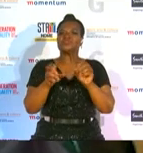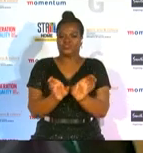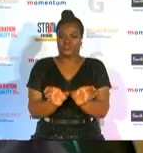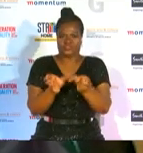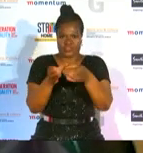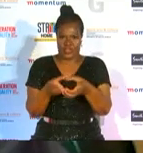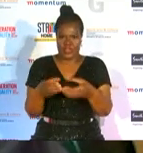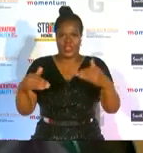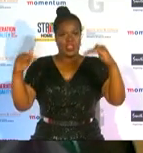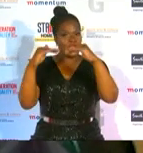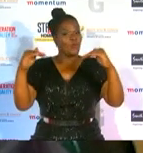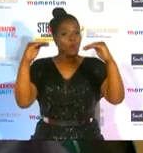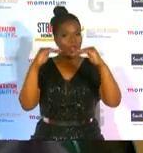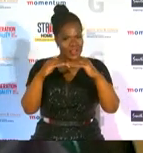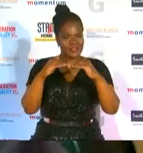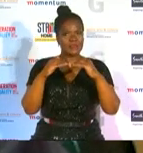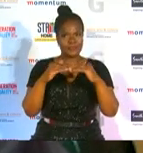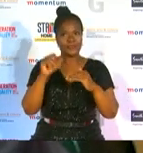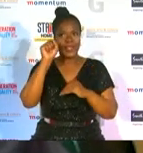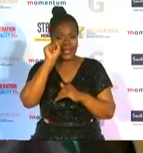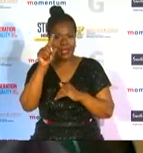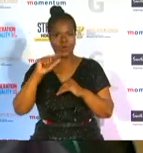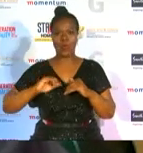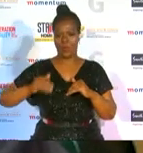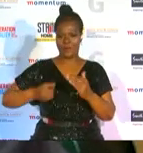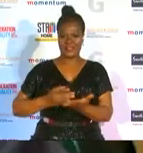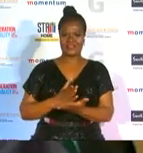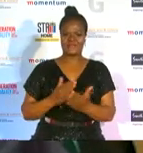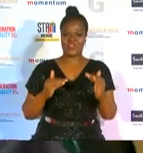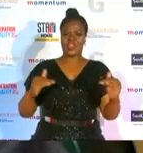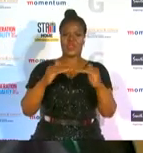realizing women's rights for an equal future